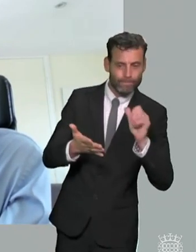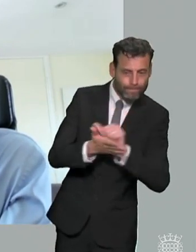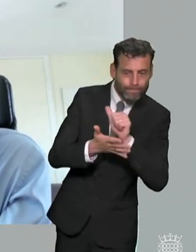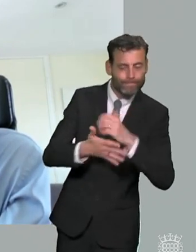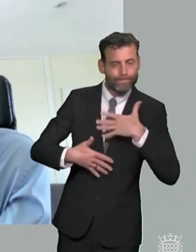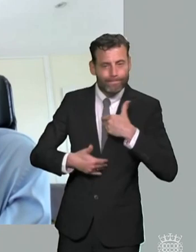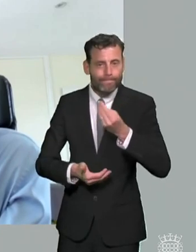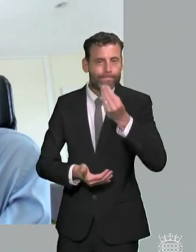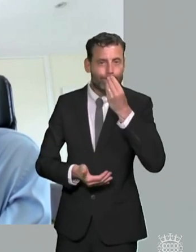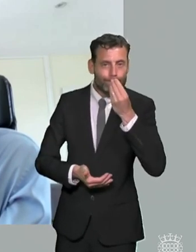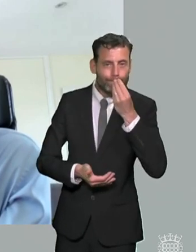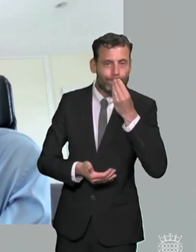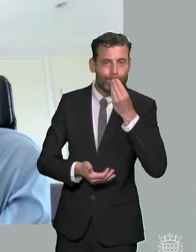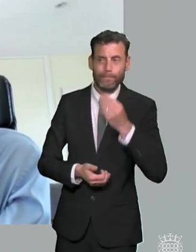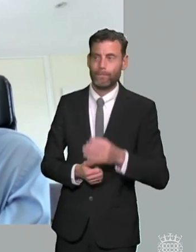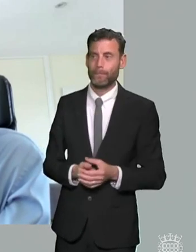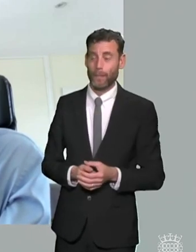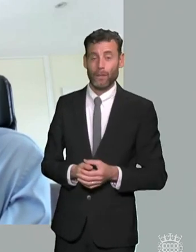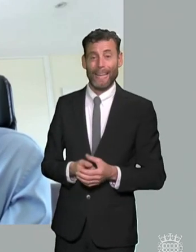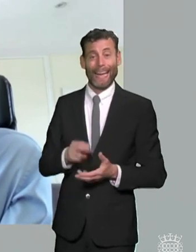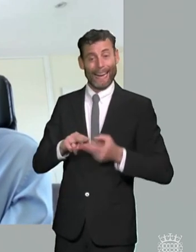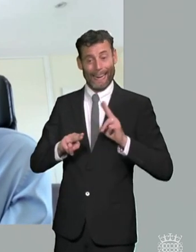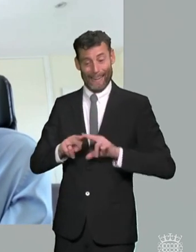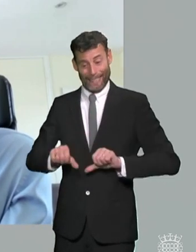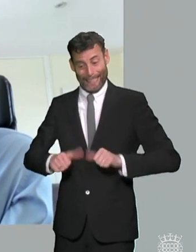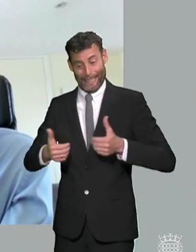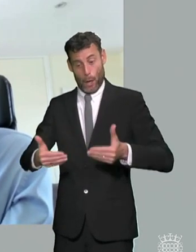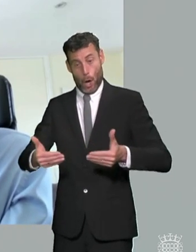you you're probably stopping them getting into the criminal justice system so i think there's we've